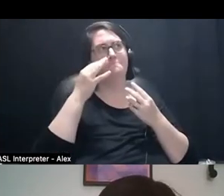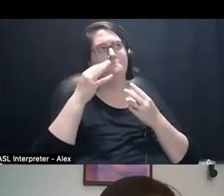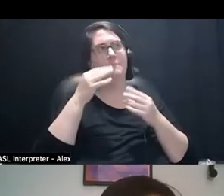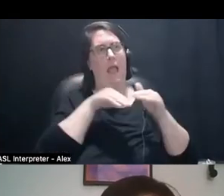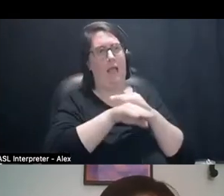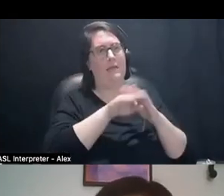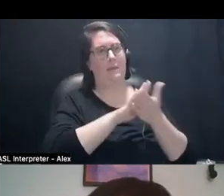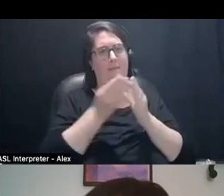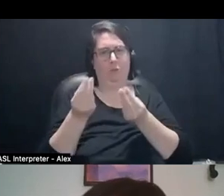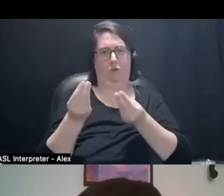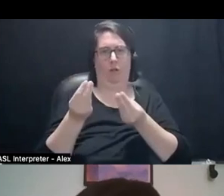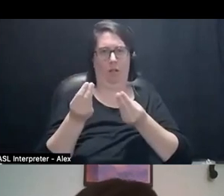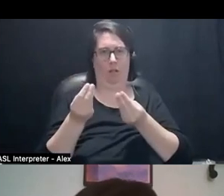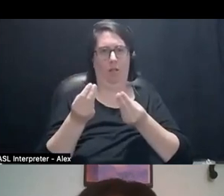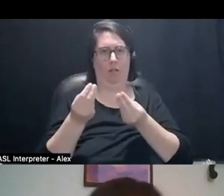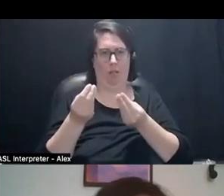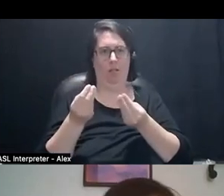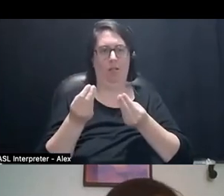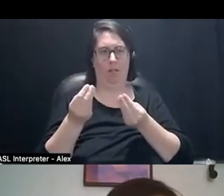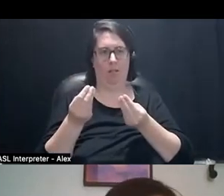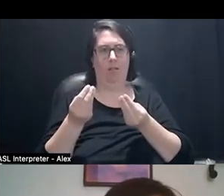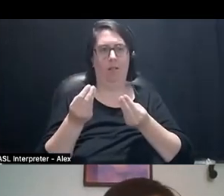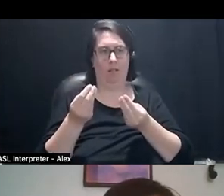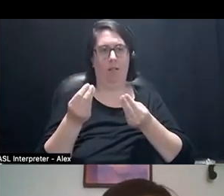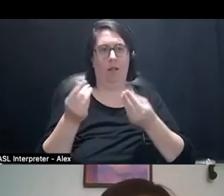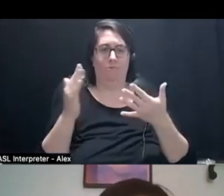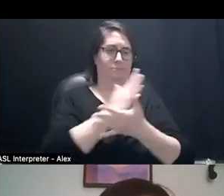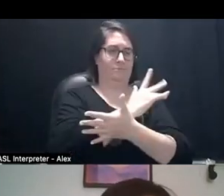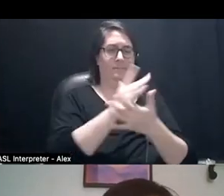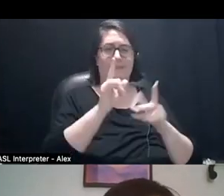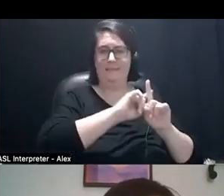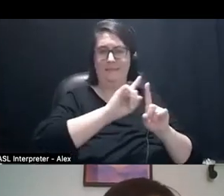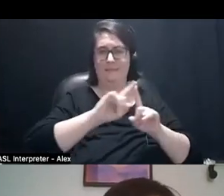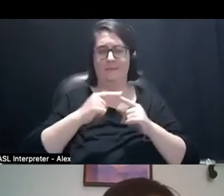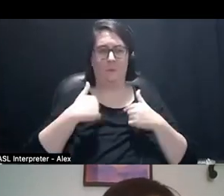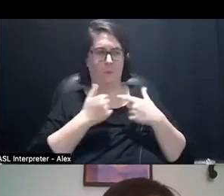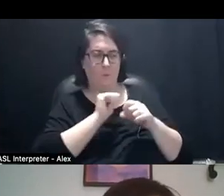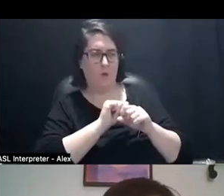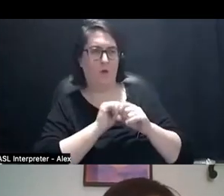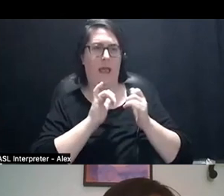And I see that across, unfolding multiple forms and the way that I work in the way that I hold space for community.